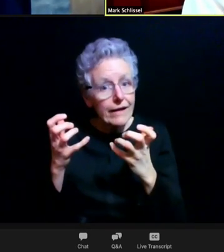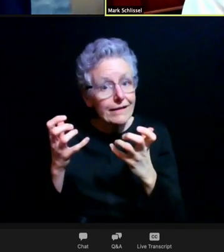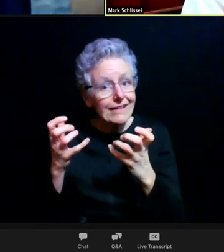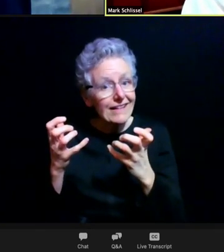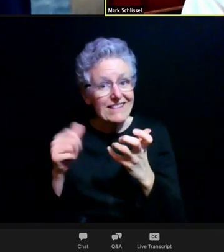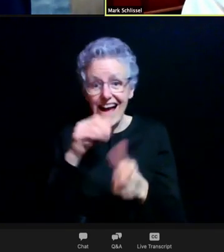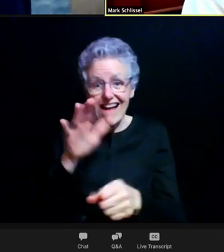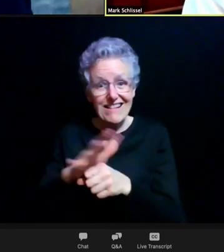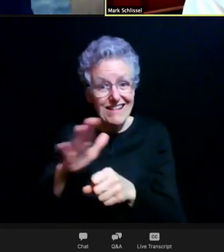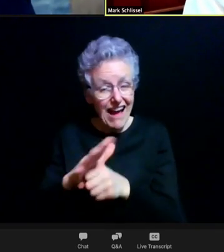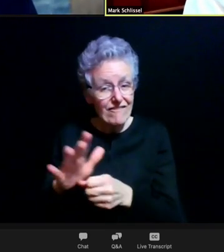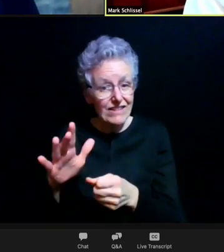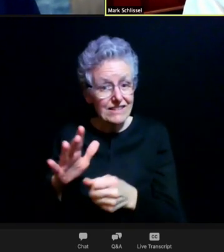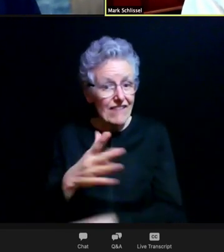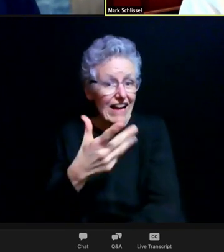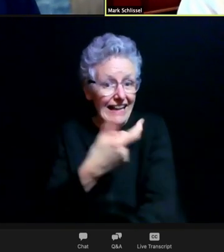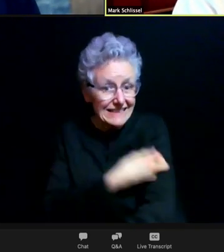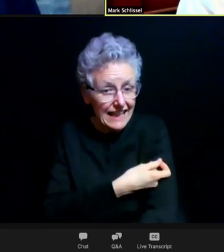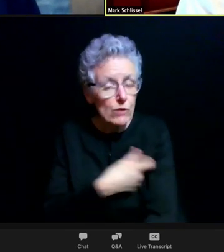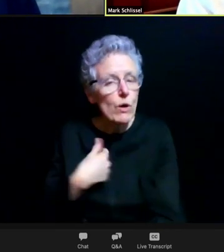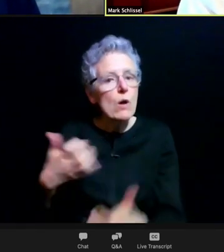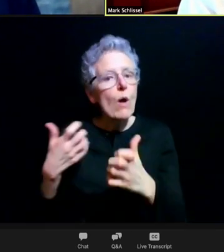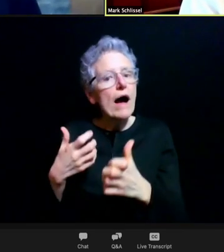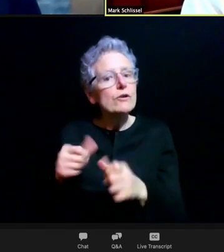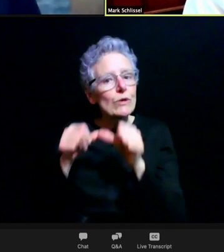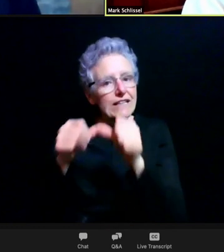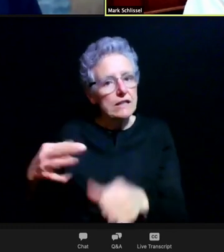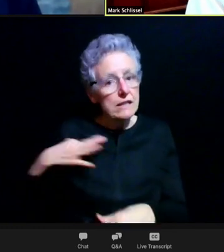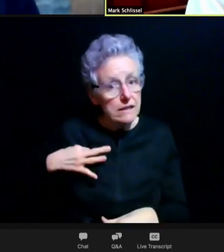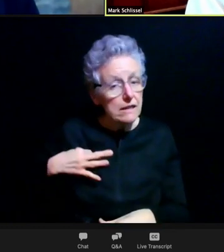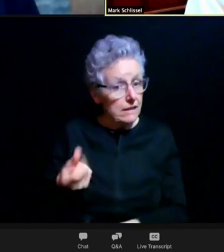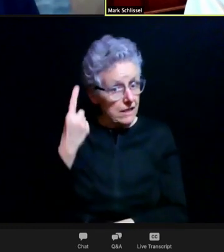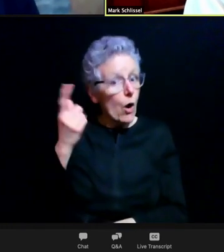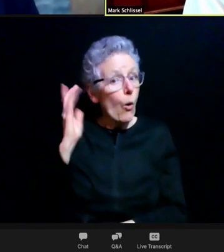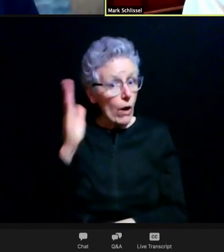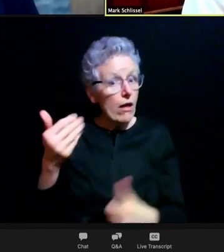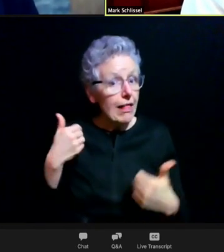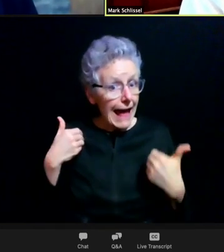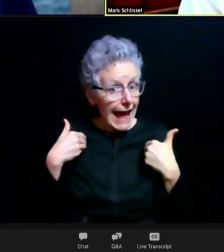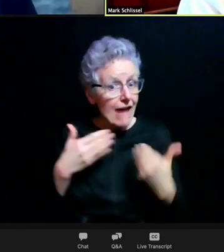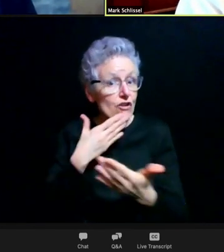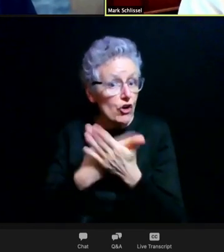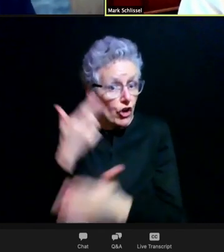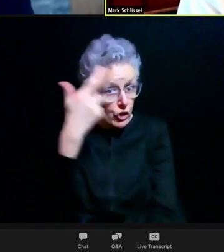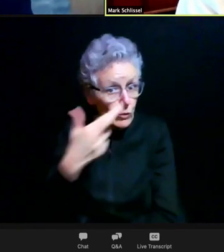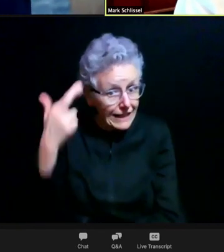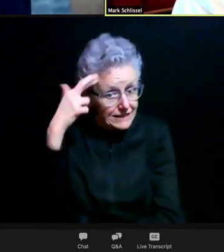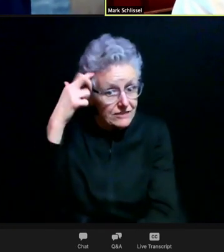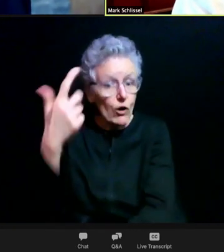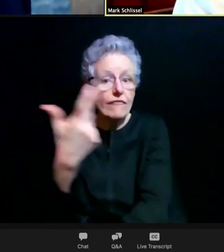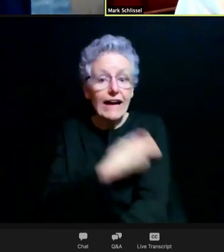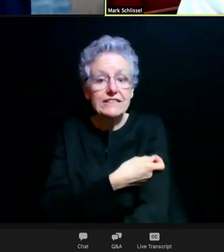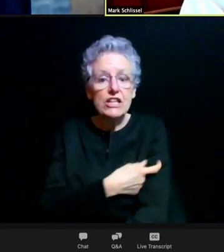I do think though, there'll be incentives to be vaccinated. For example, just like you need your ResponsiBLUE filled out